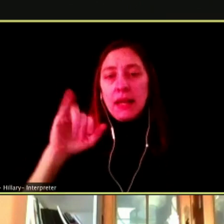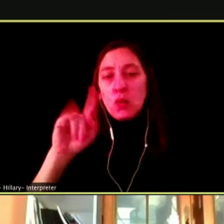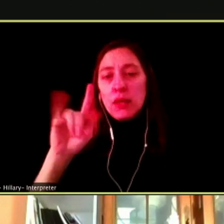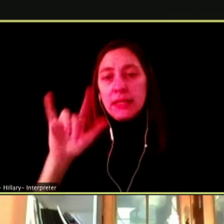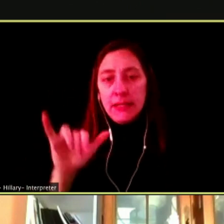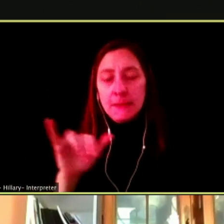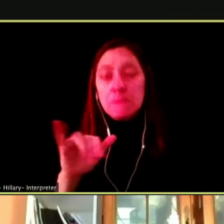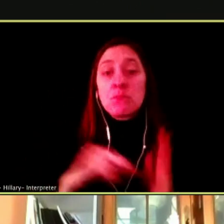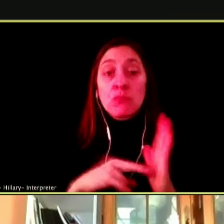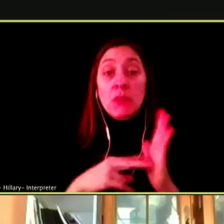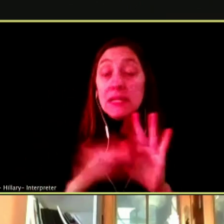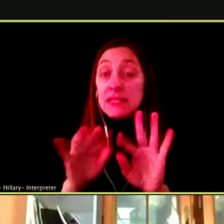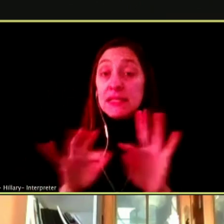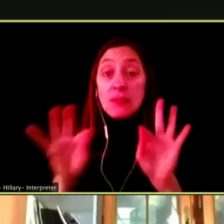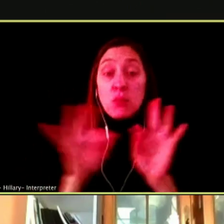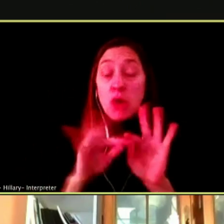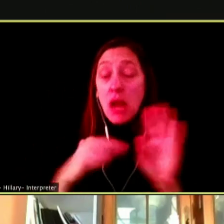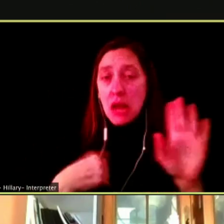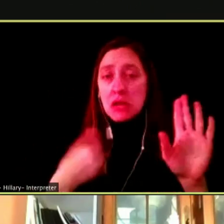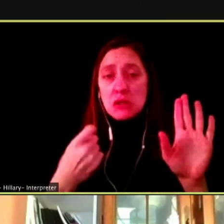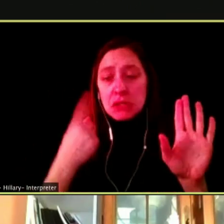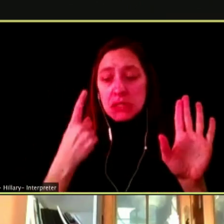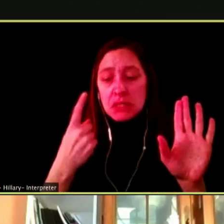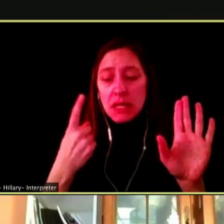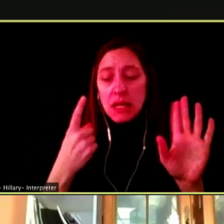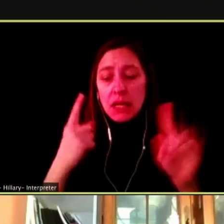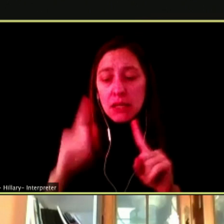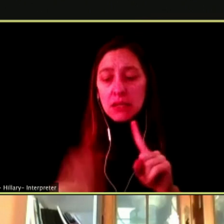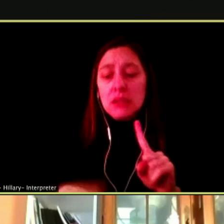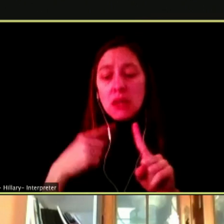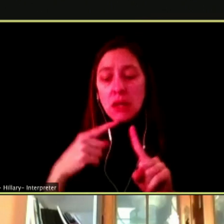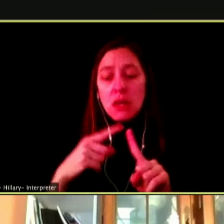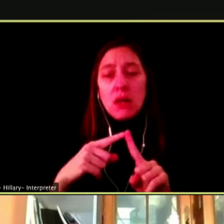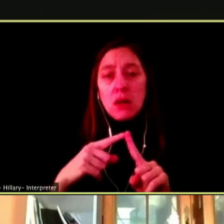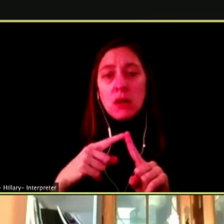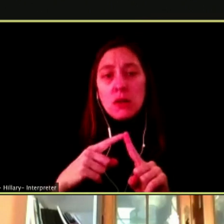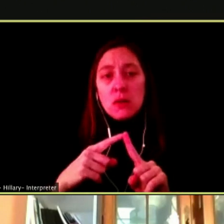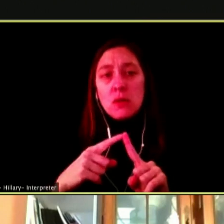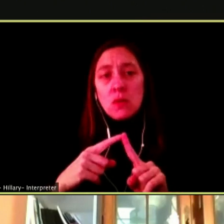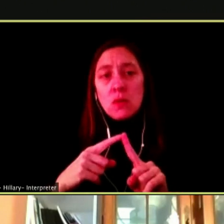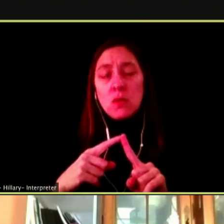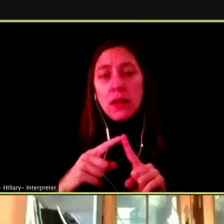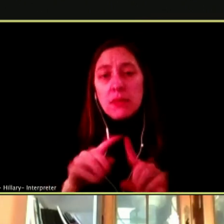I UNDERSTAND WHEN IT COMES TO TALKING AROUND MENTAL AND BEHAVIORAL HEALTH, ESPECIALLY IN